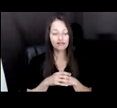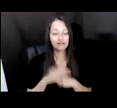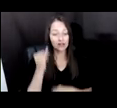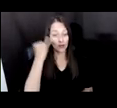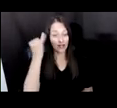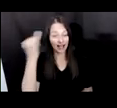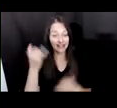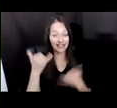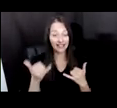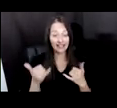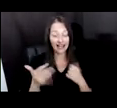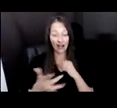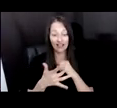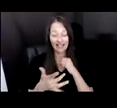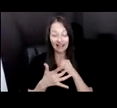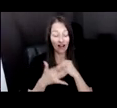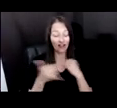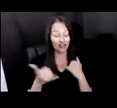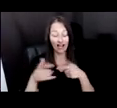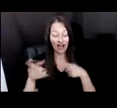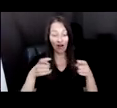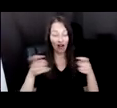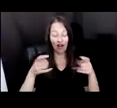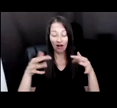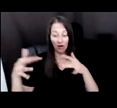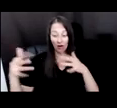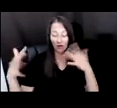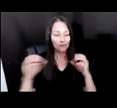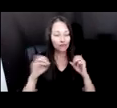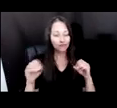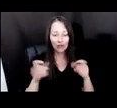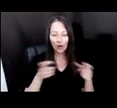ONE KNOWS HOW TO REGULATE IT. WE ACCIDENTALLY OPENED THIS PANDORA'S BOX AND WE CAN'T GET IT